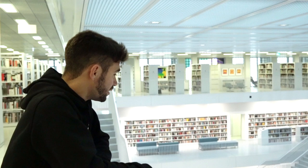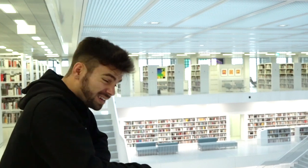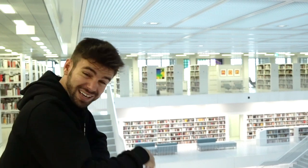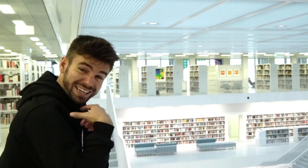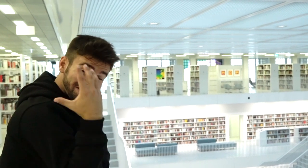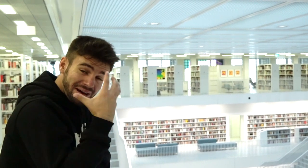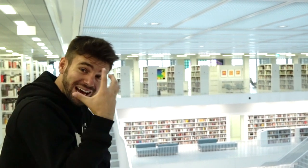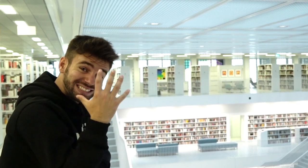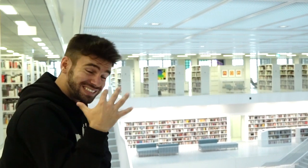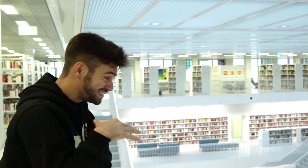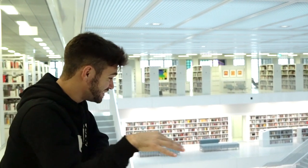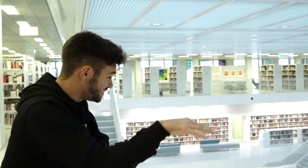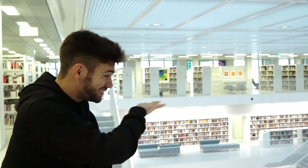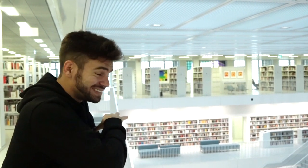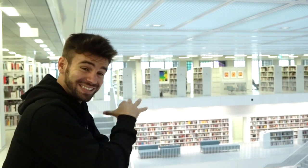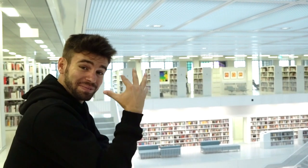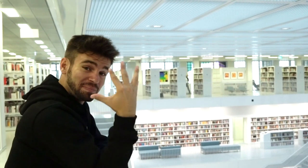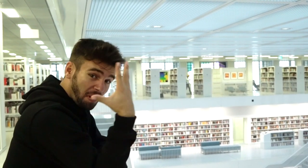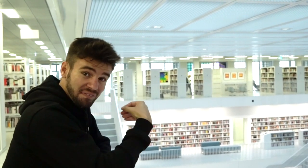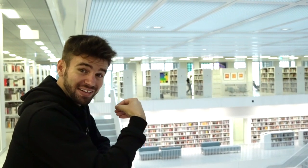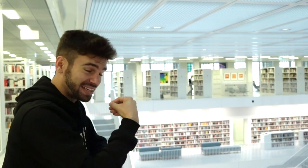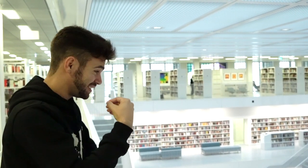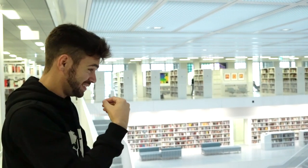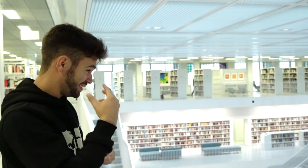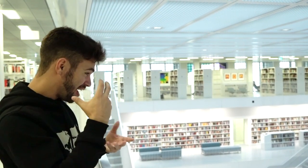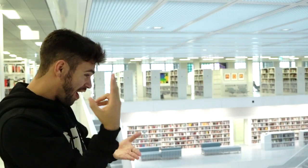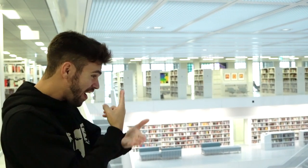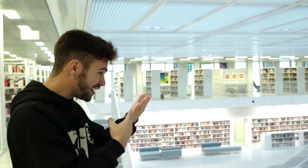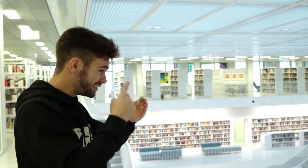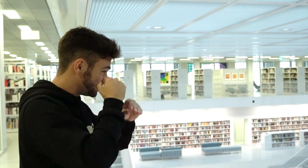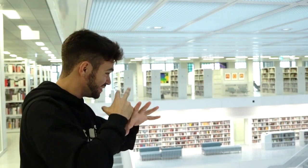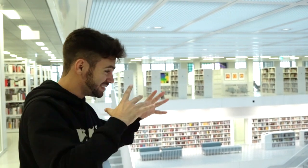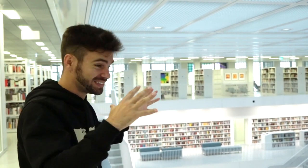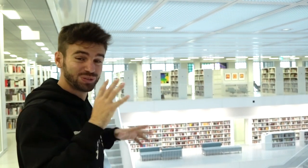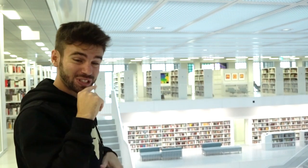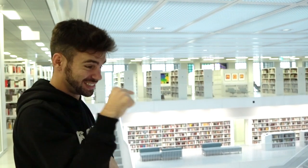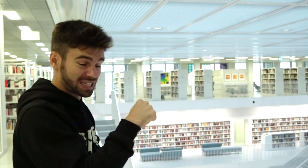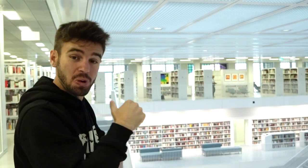This library is amazing and beautiful! It's such an art library.